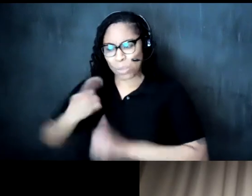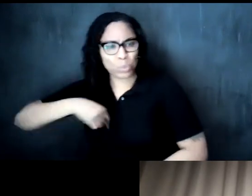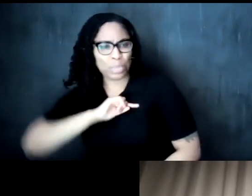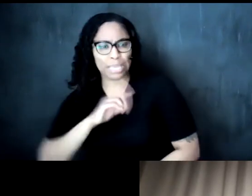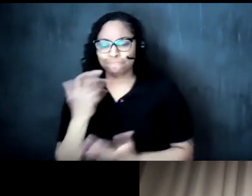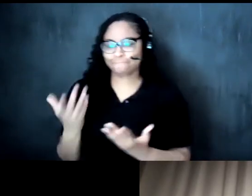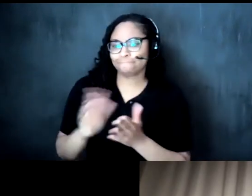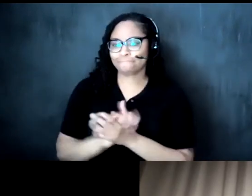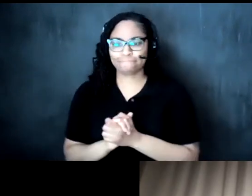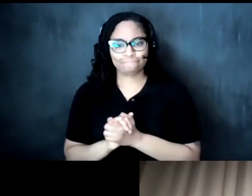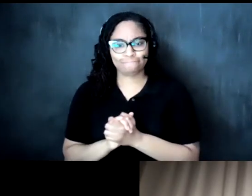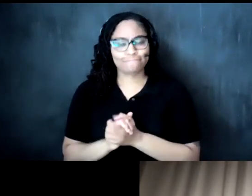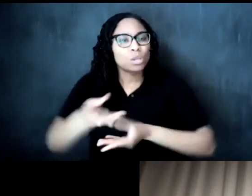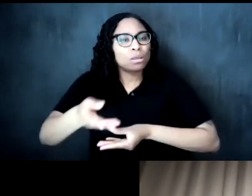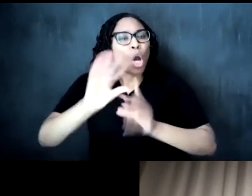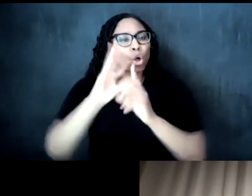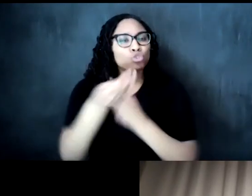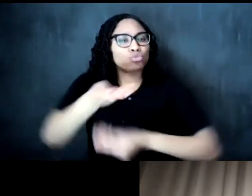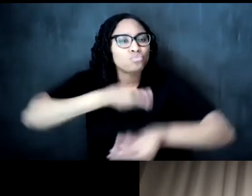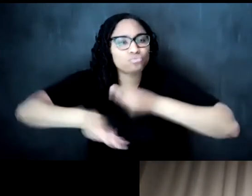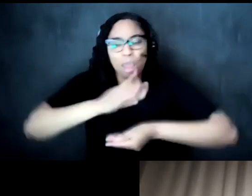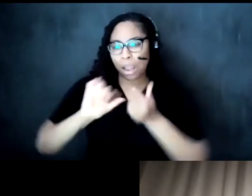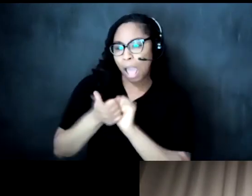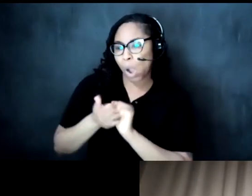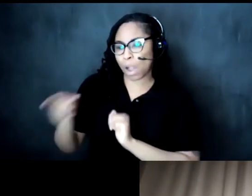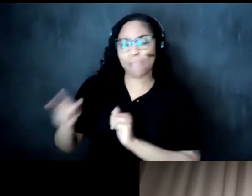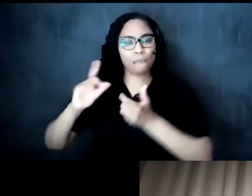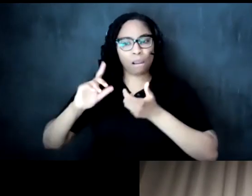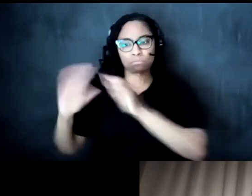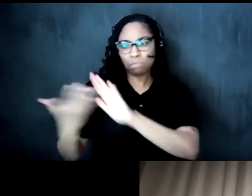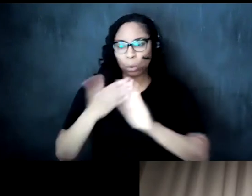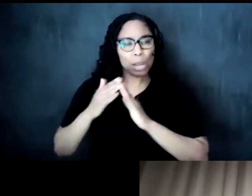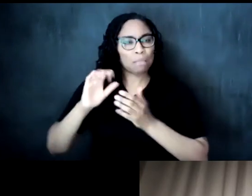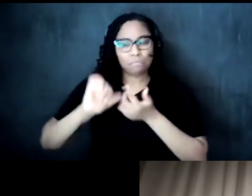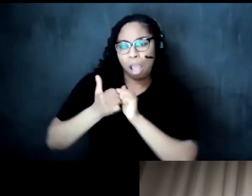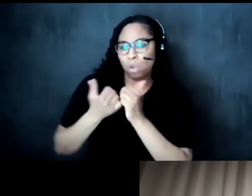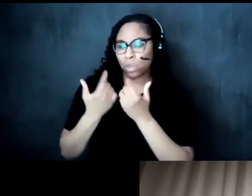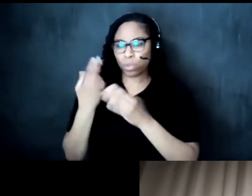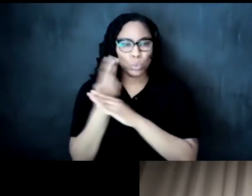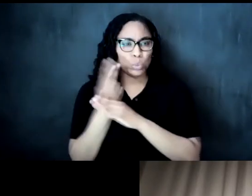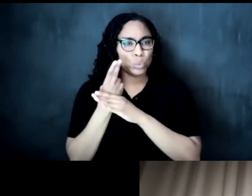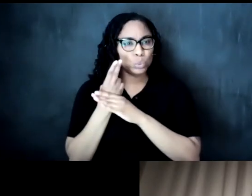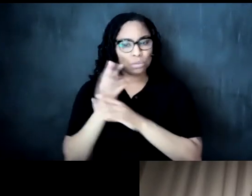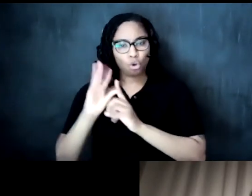creative culture um and our sense of community for liberation yeah so so again that's that's